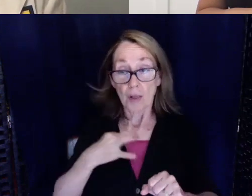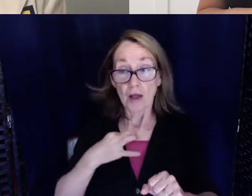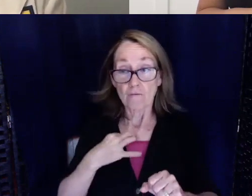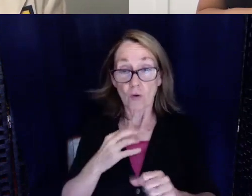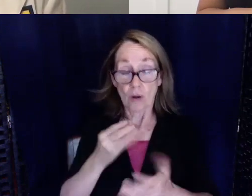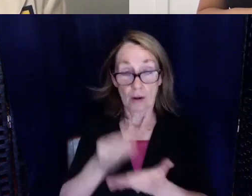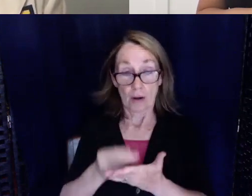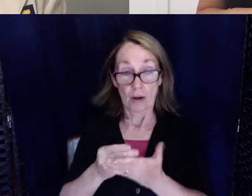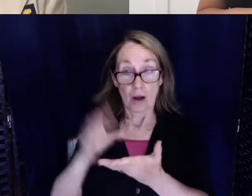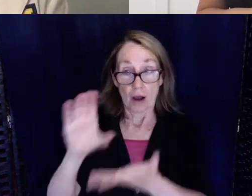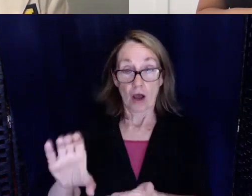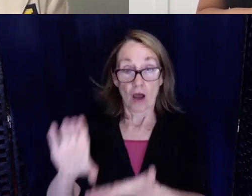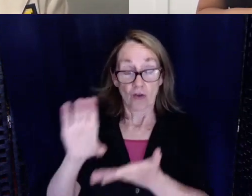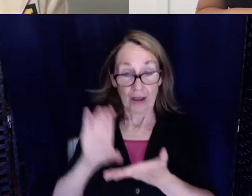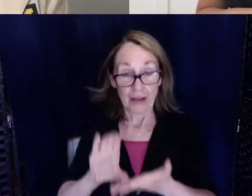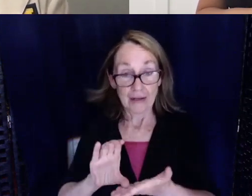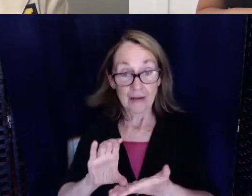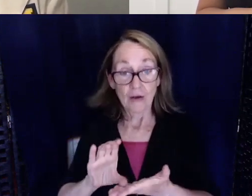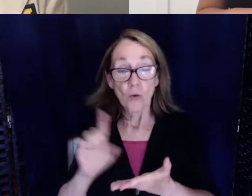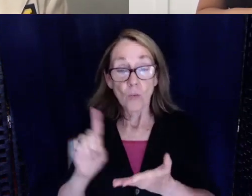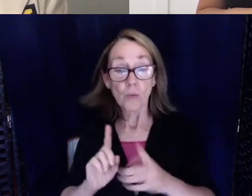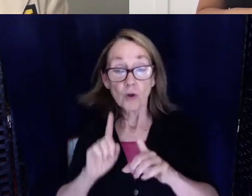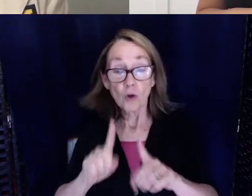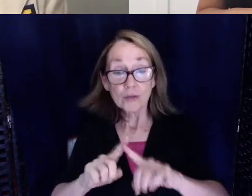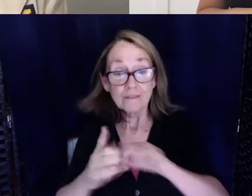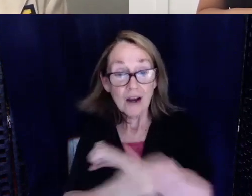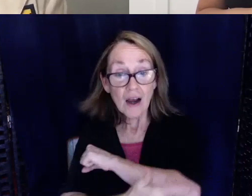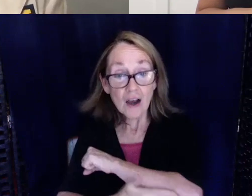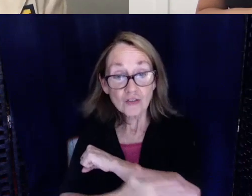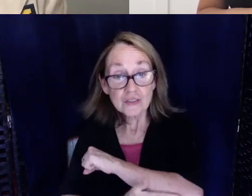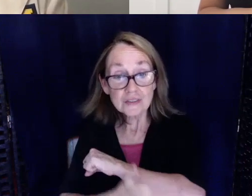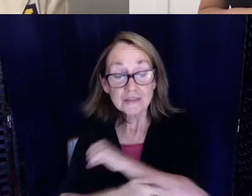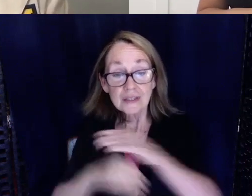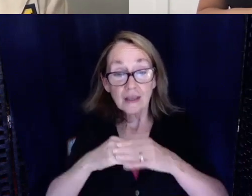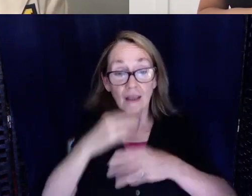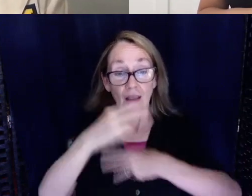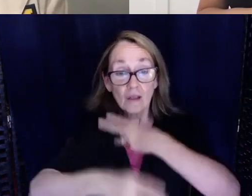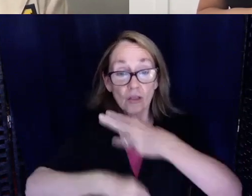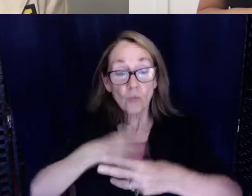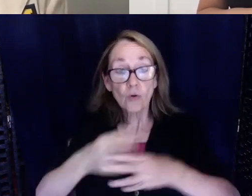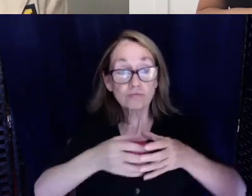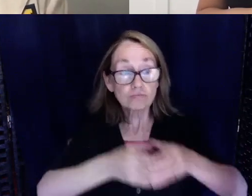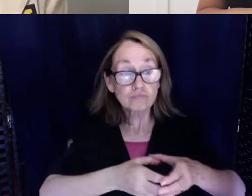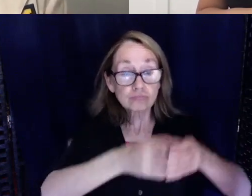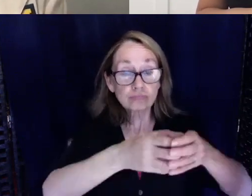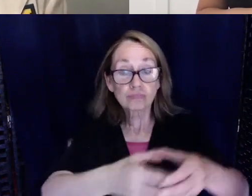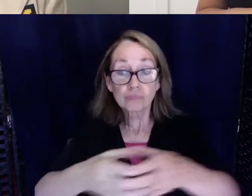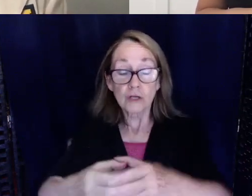travel grant so we can go to different countries around the world and to help educate their health care